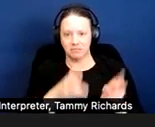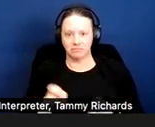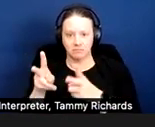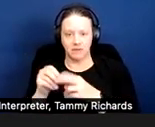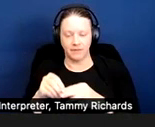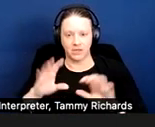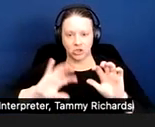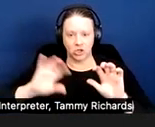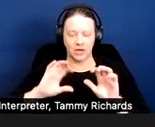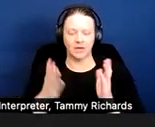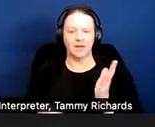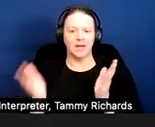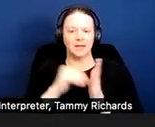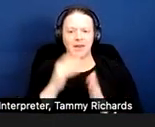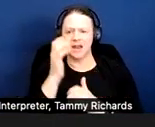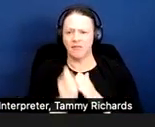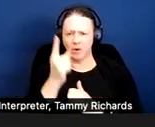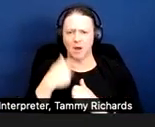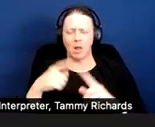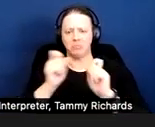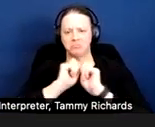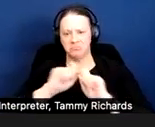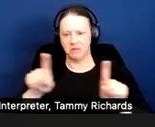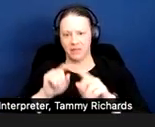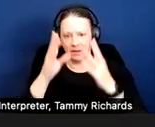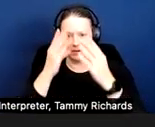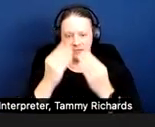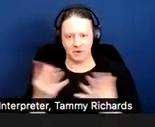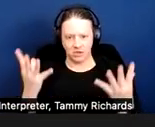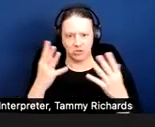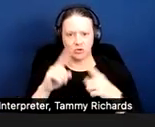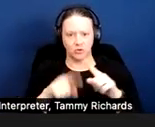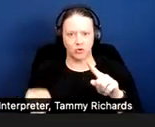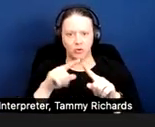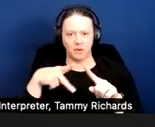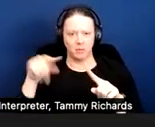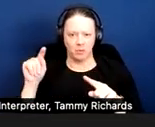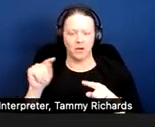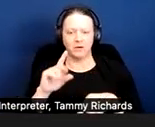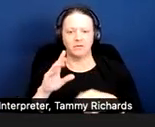Again, though, everybody, I'll send the materials around so you'll have those links as well when you get that later this afternoon.